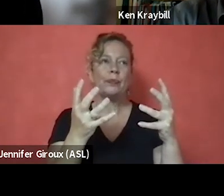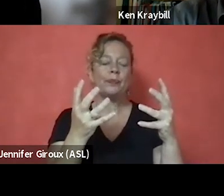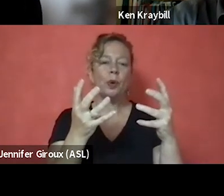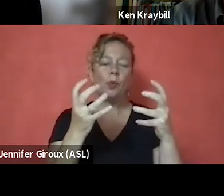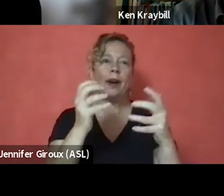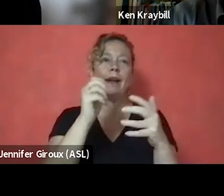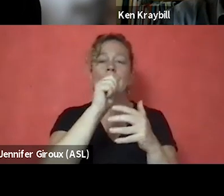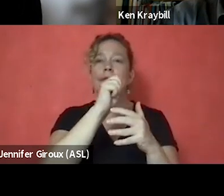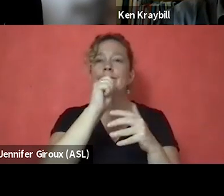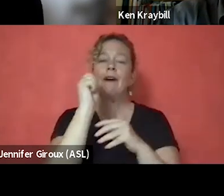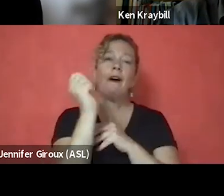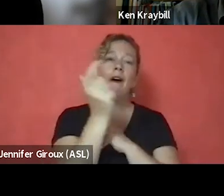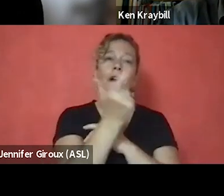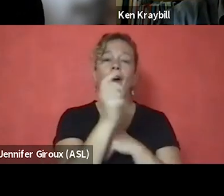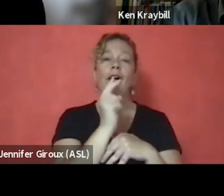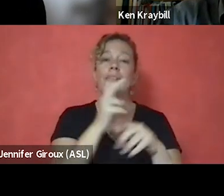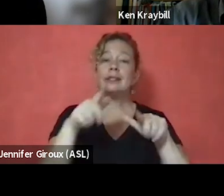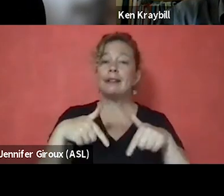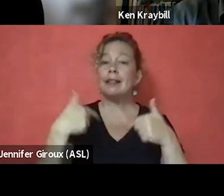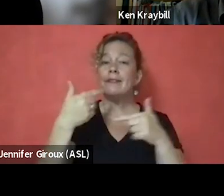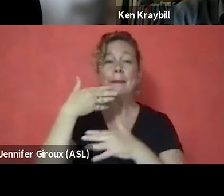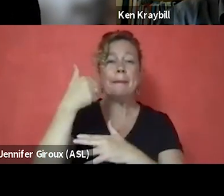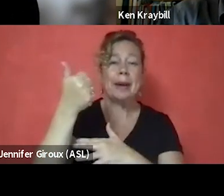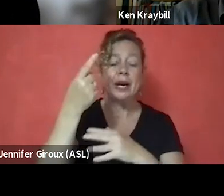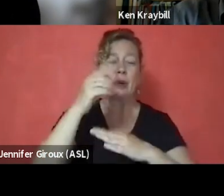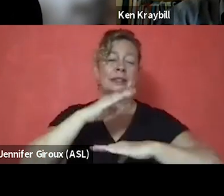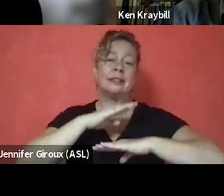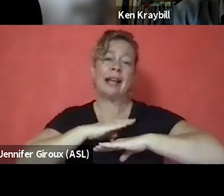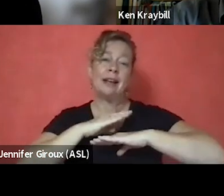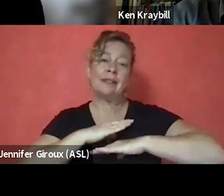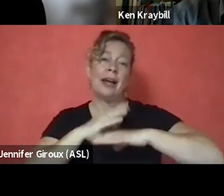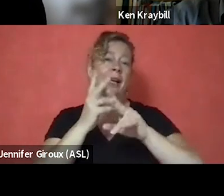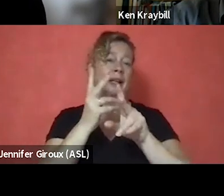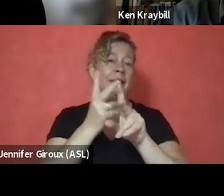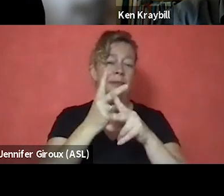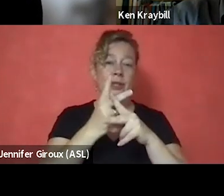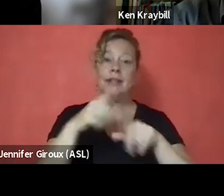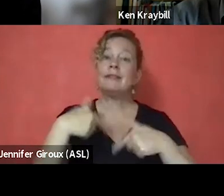to live a better, more satisfying, and productive life in our community.